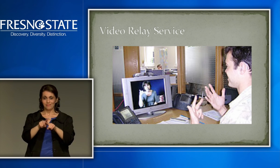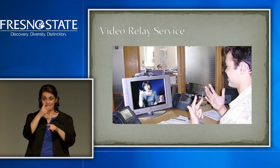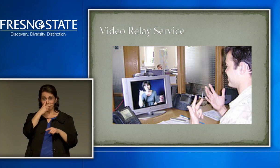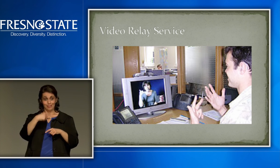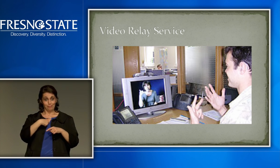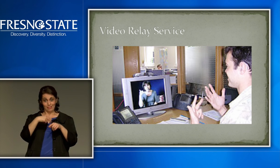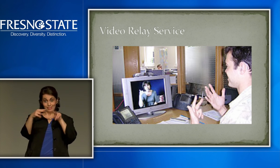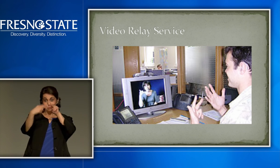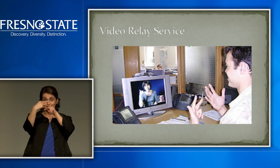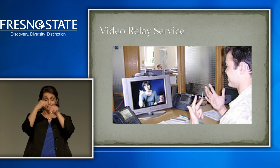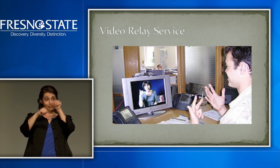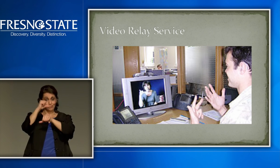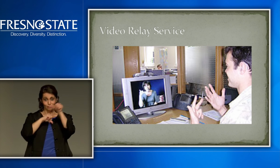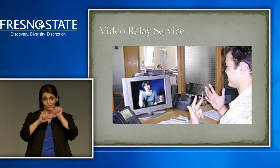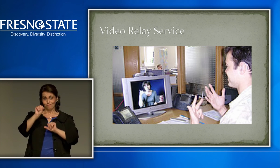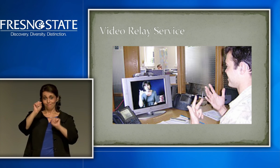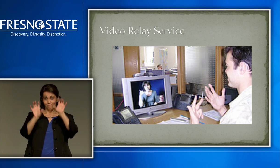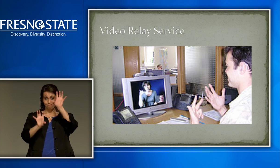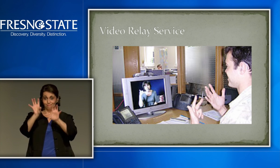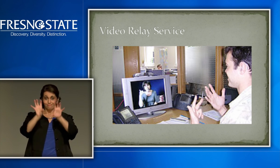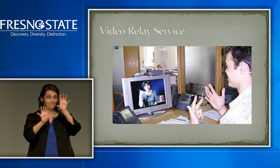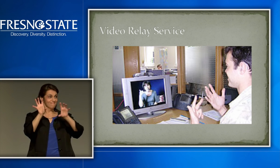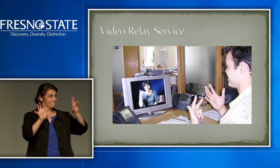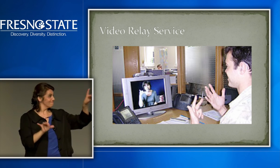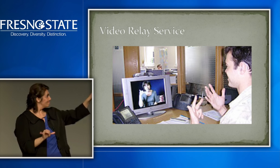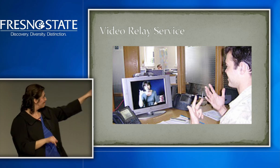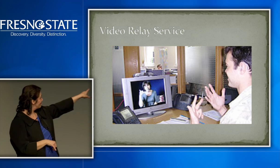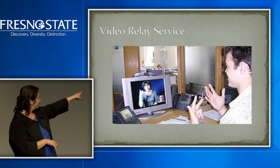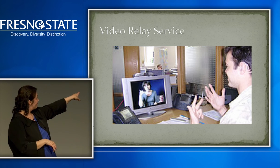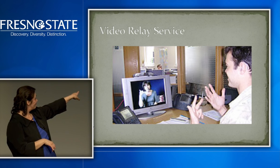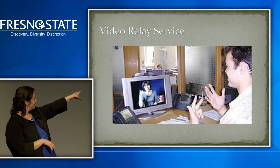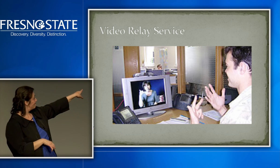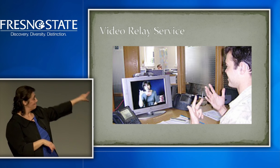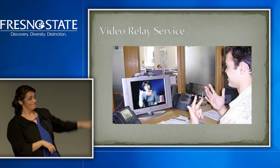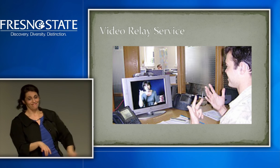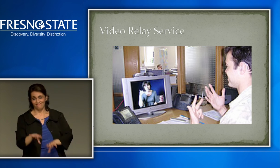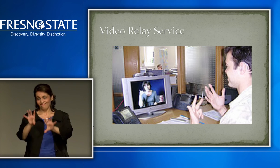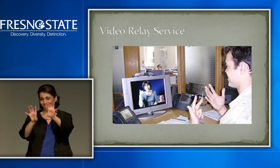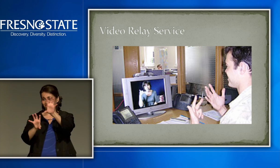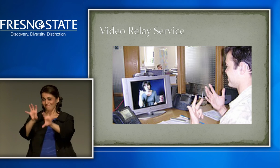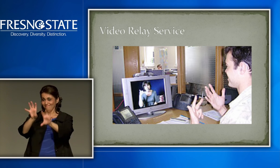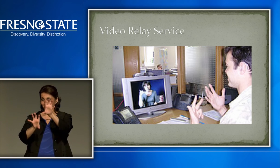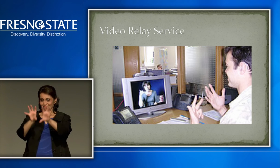pops up on the screen, they see me, and I can communicate with them, just like this picture here.